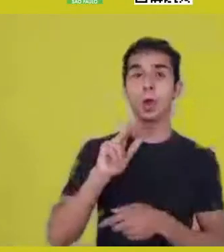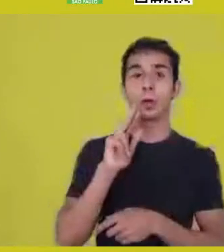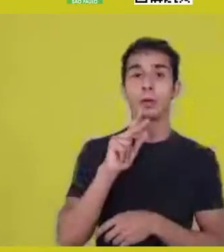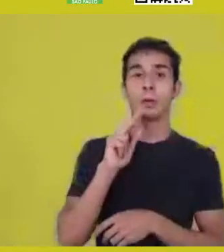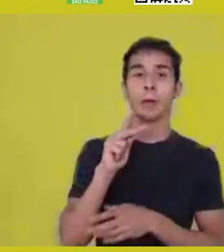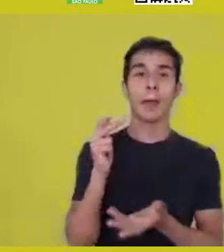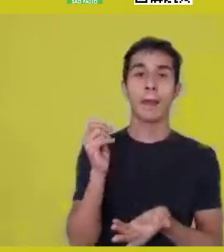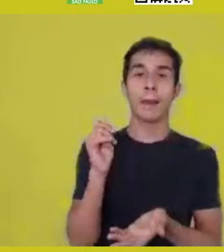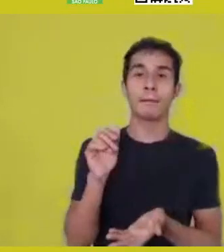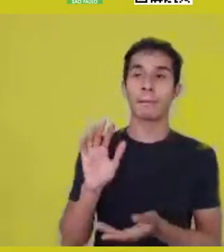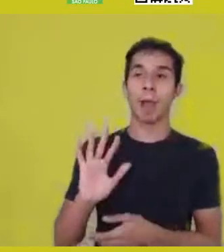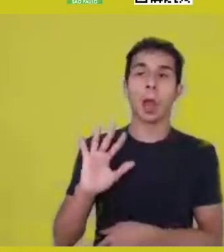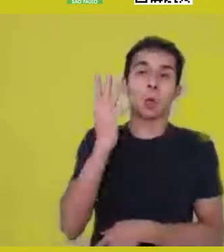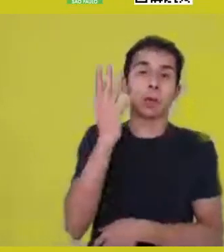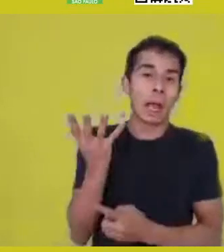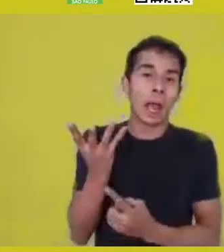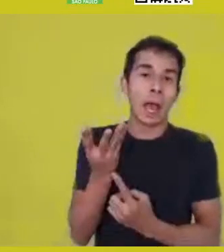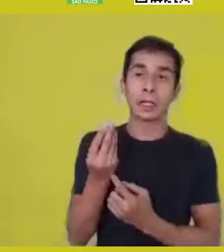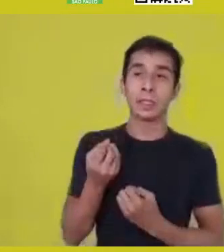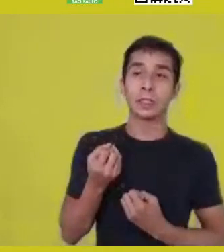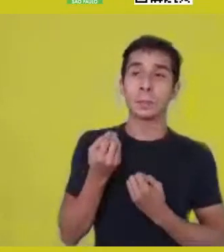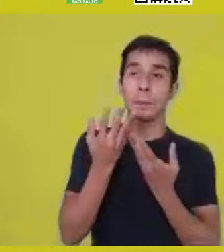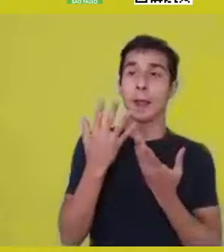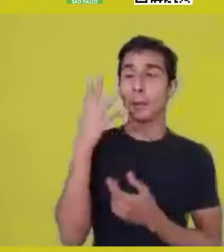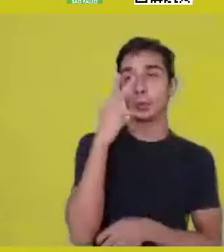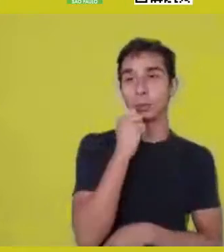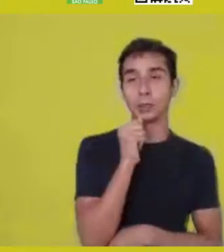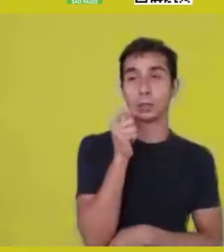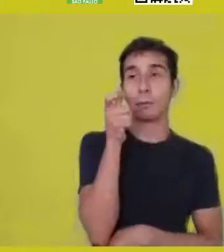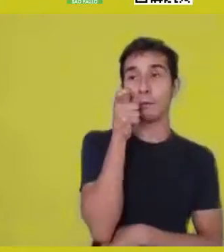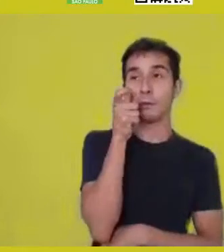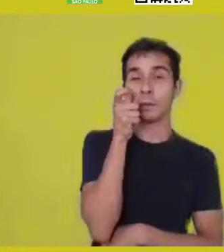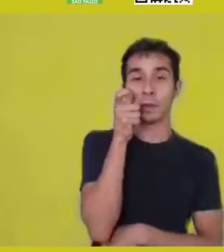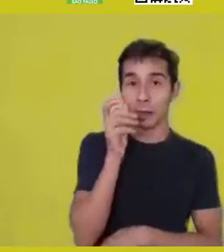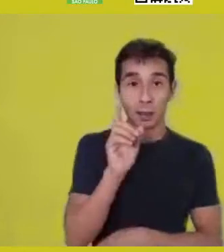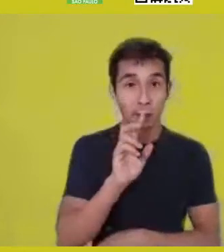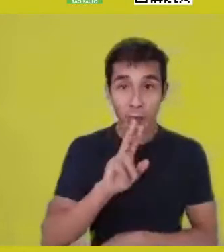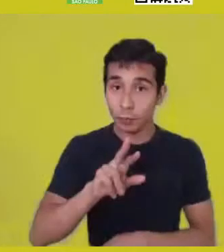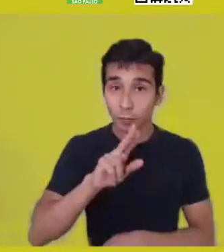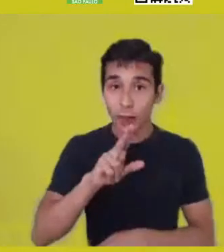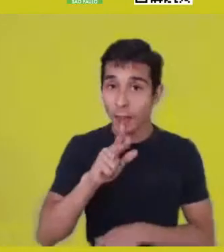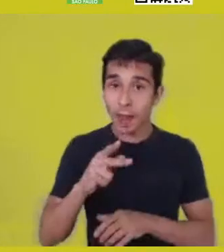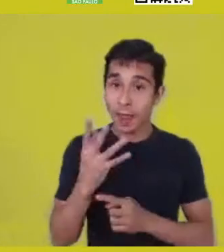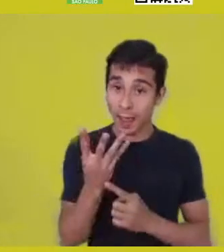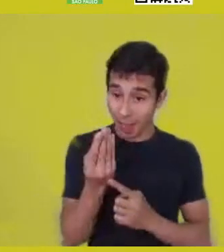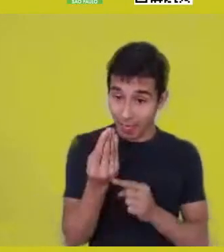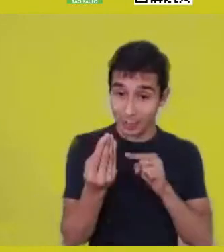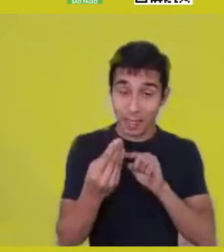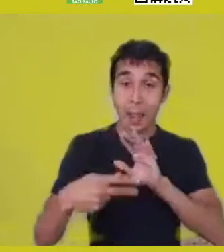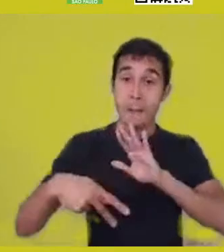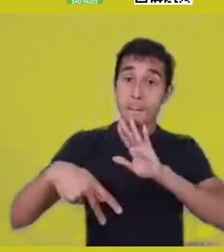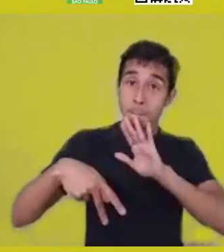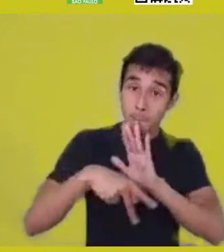It’s constitutive of a way of reading the world.